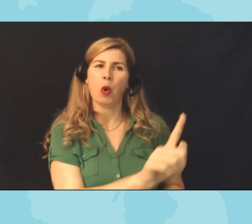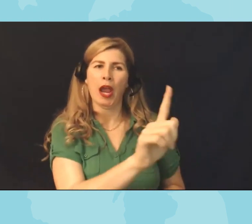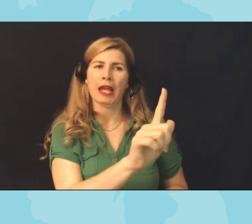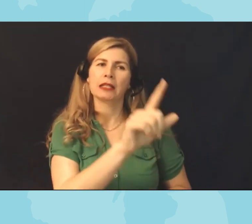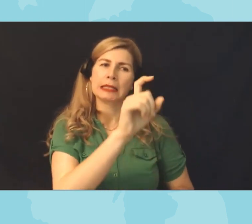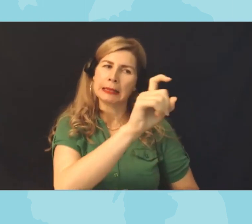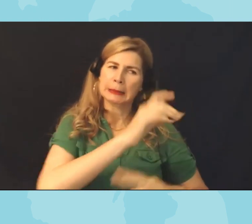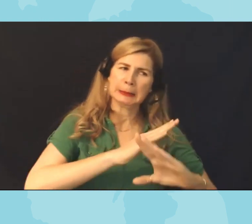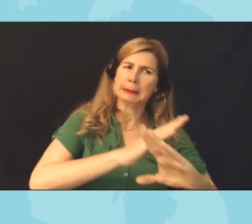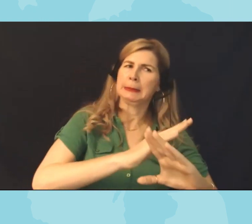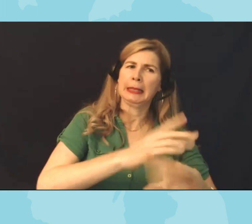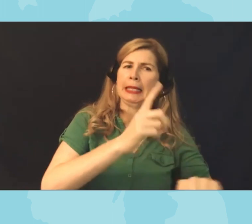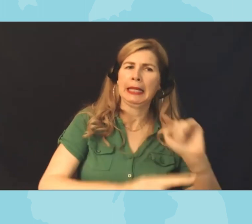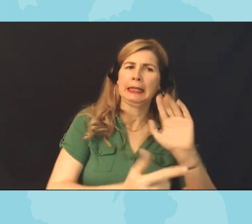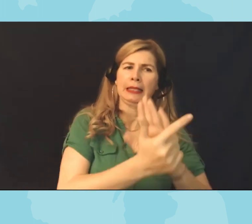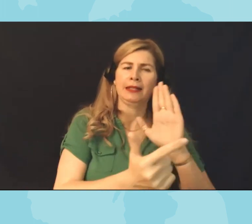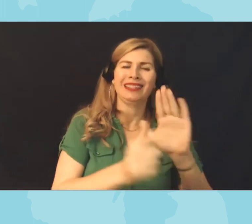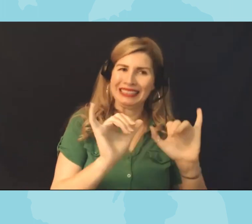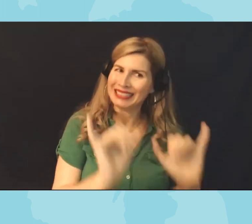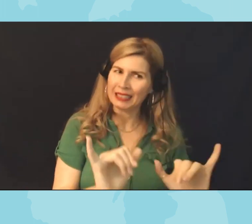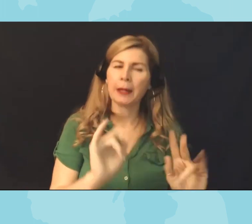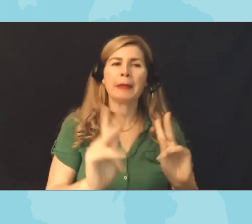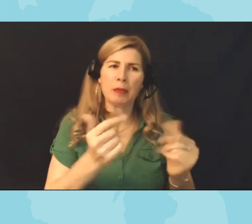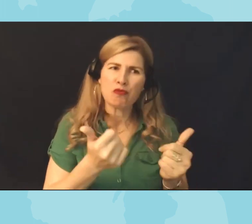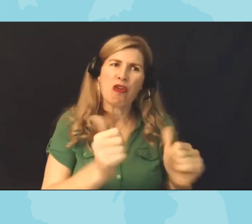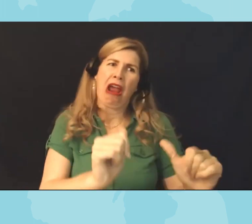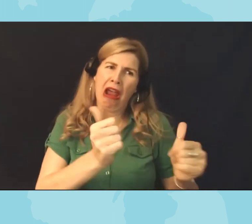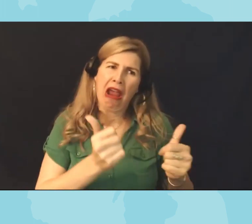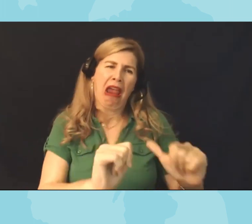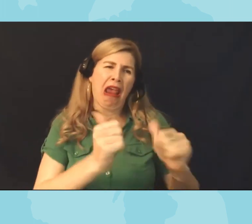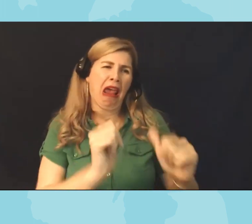certainly still seeing censorship attempts at the local level in particular all across the